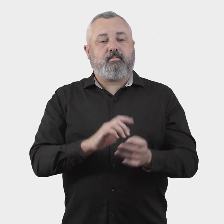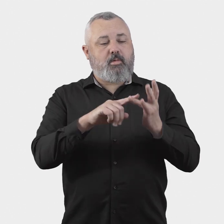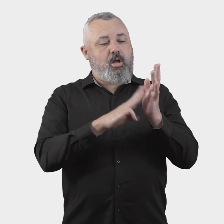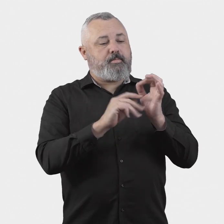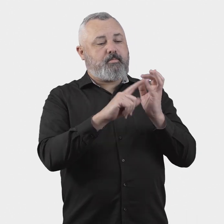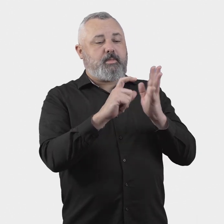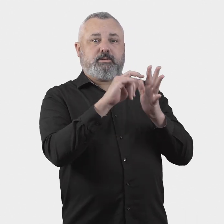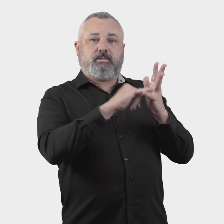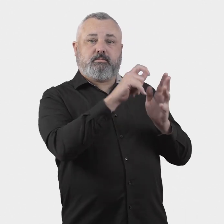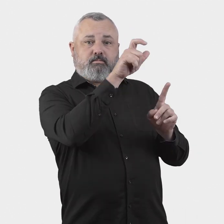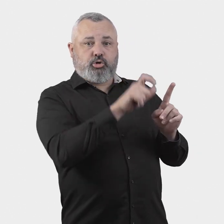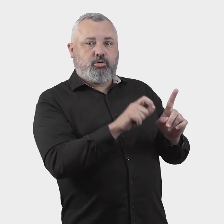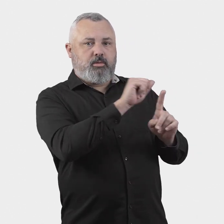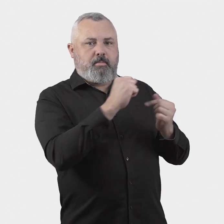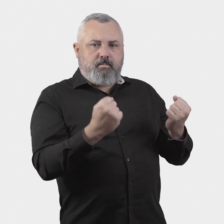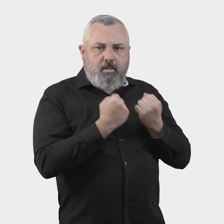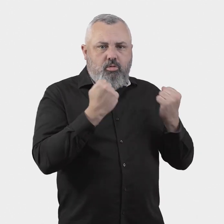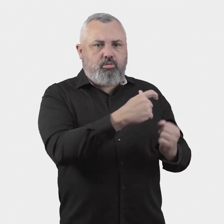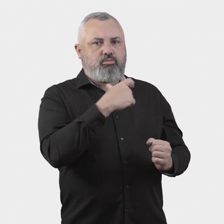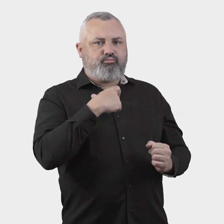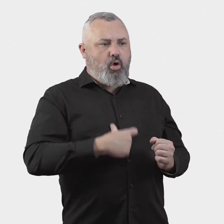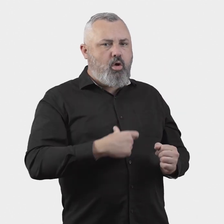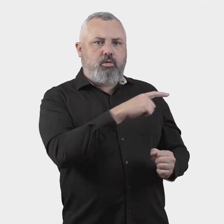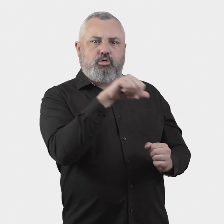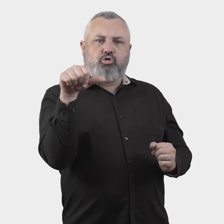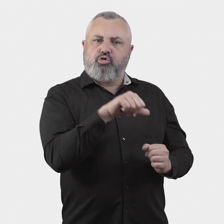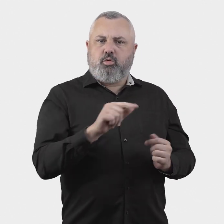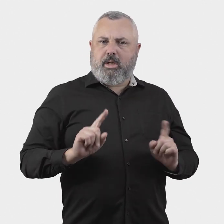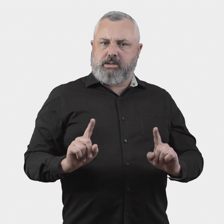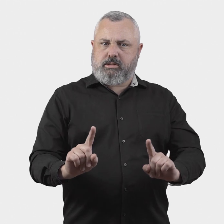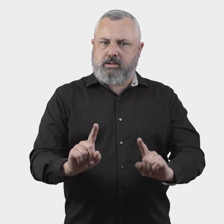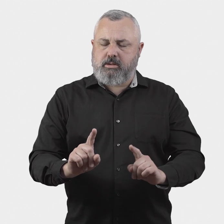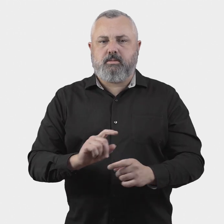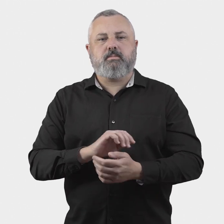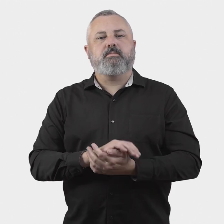2. What powers and functions should the ombudsperson have?